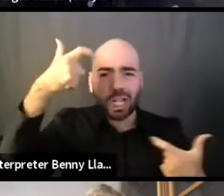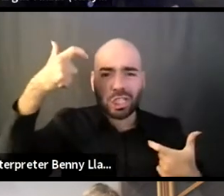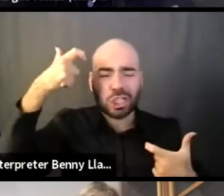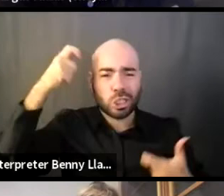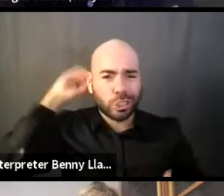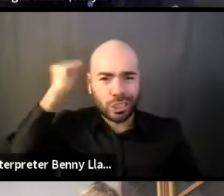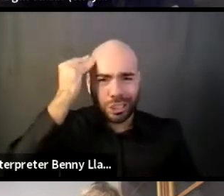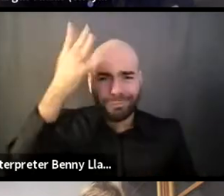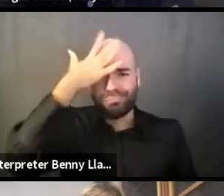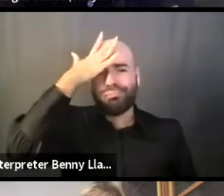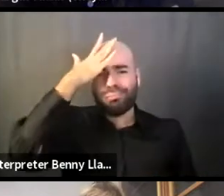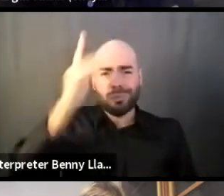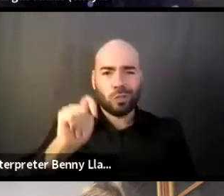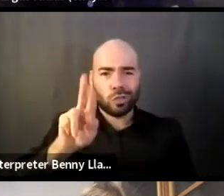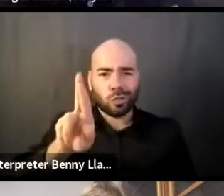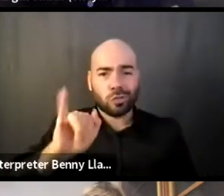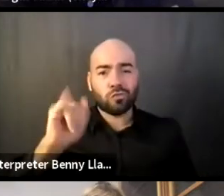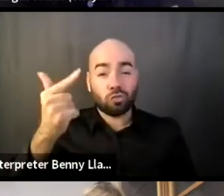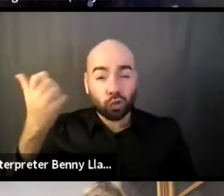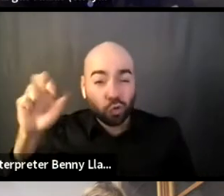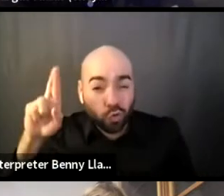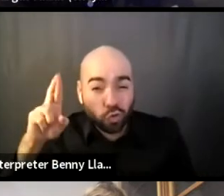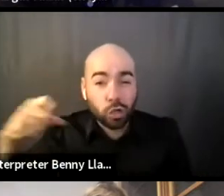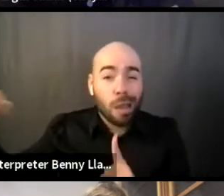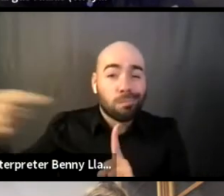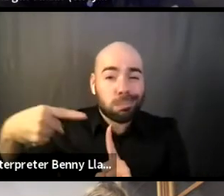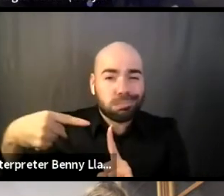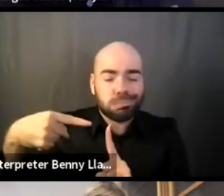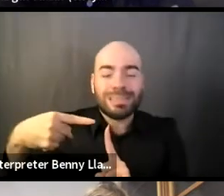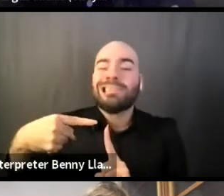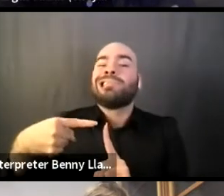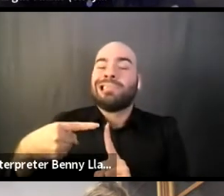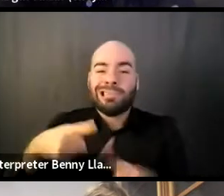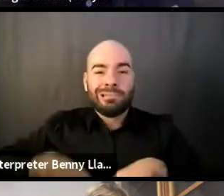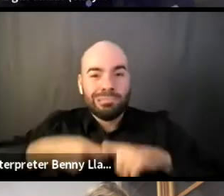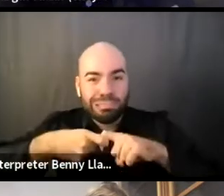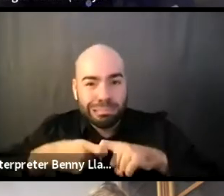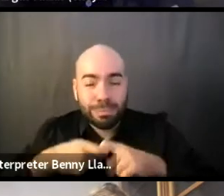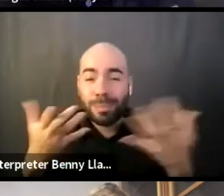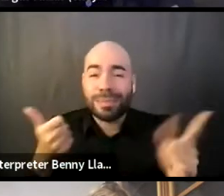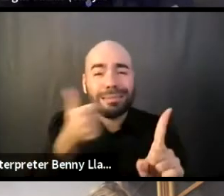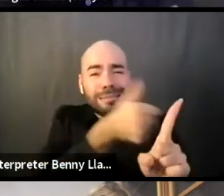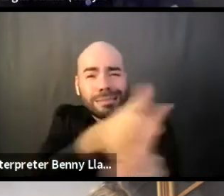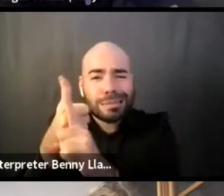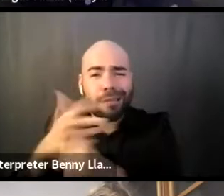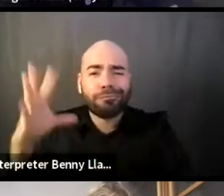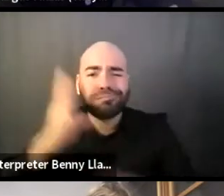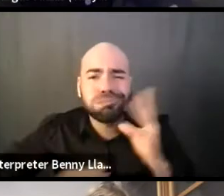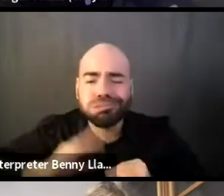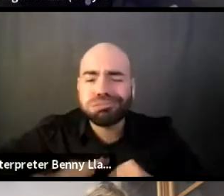or have experienced those kind of workplace violences, no matter what your social location is.